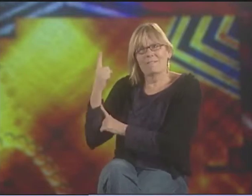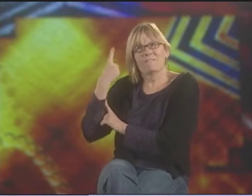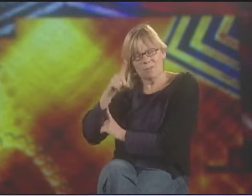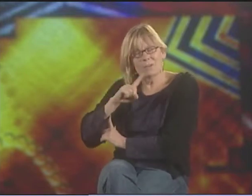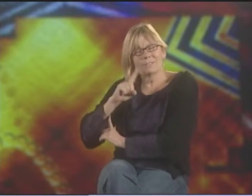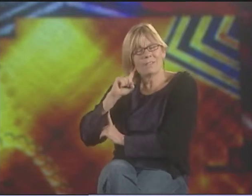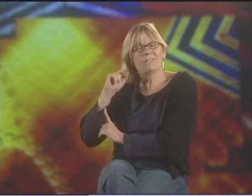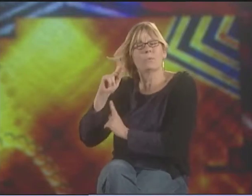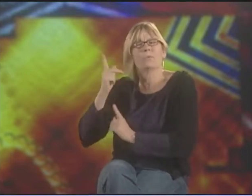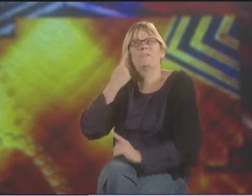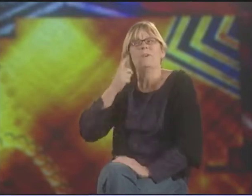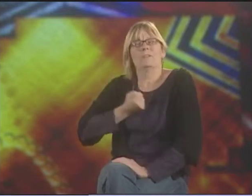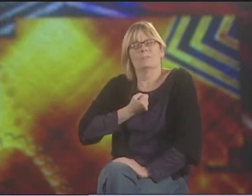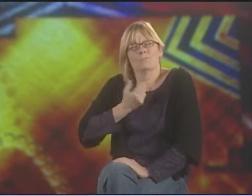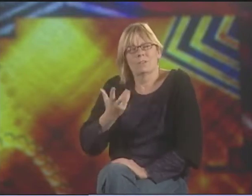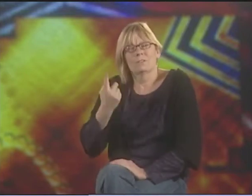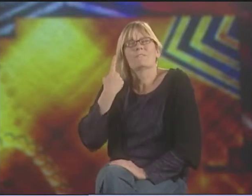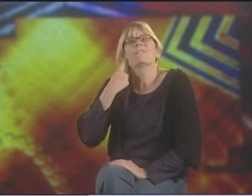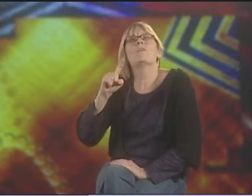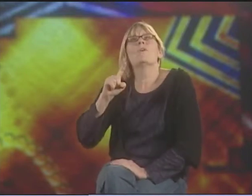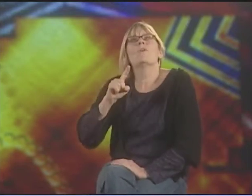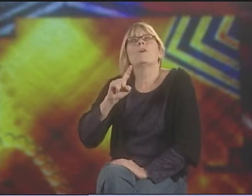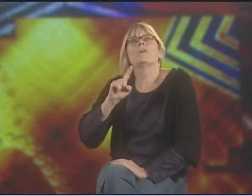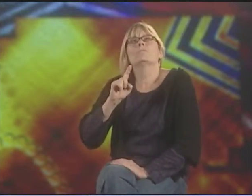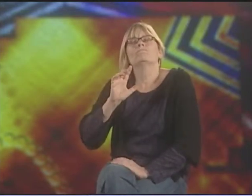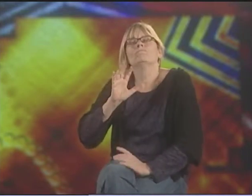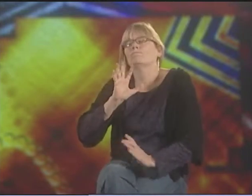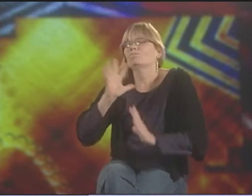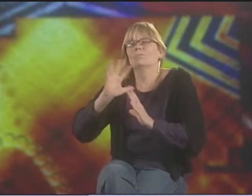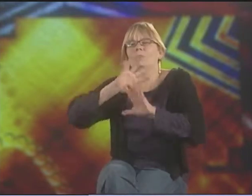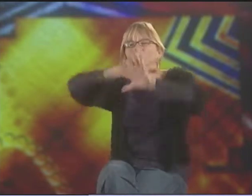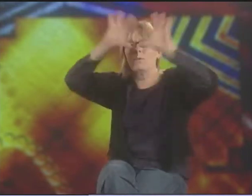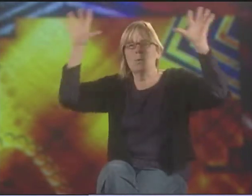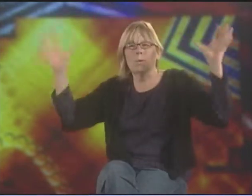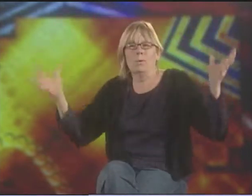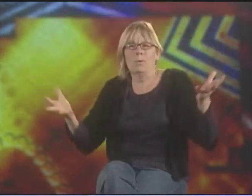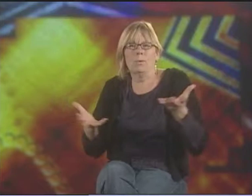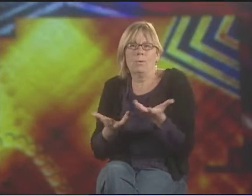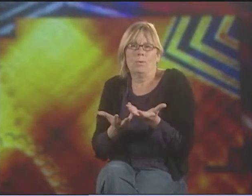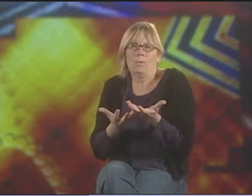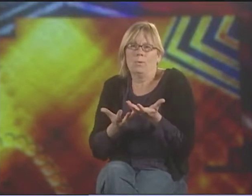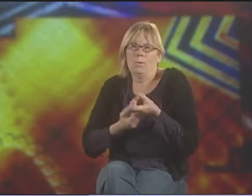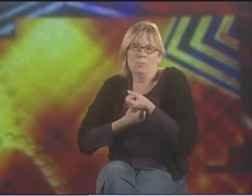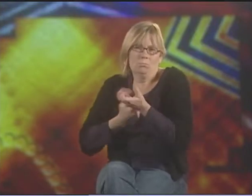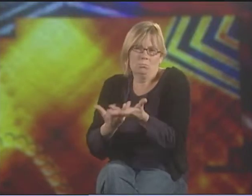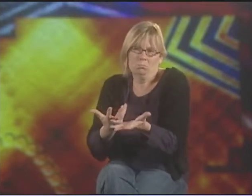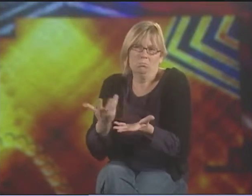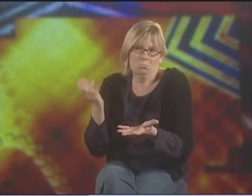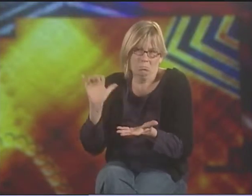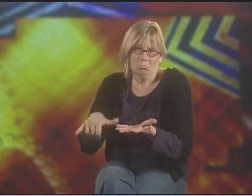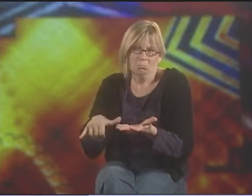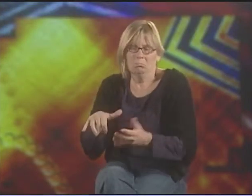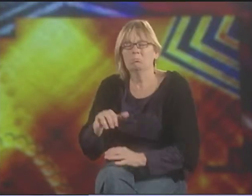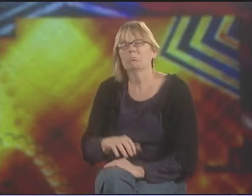AND I THINK THAT ASL FOR DEAF PEOPLE IS A PERFECT TOOL FOR THIS KIND OF EXPRESSION BECAUSE IT CAN INCORPORATE SO MANY DIFFERENT ELEMENTS